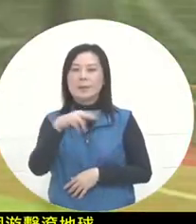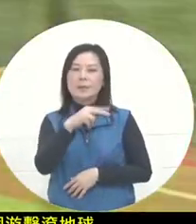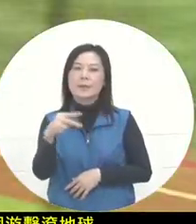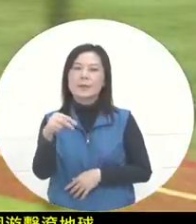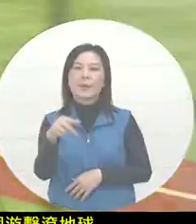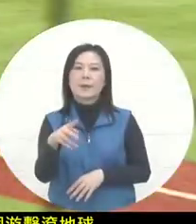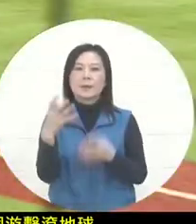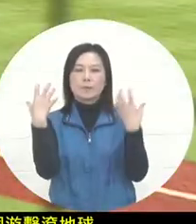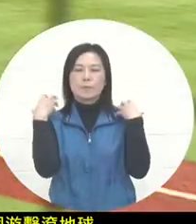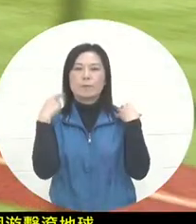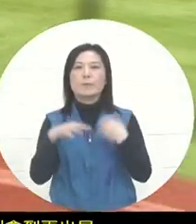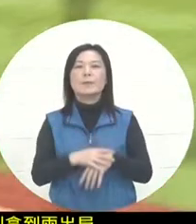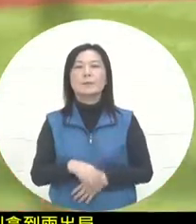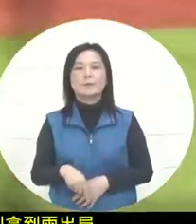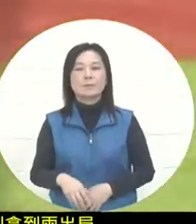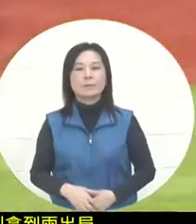, who is also today's pioneer.